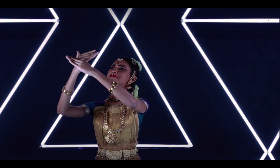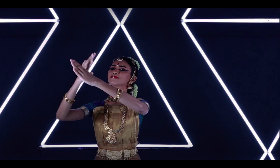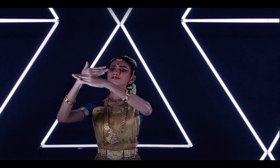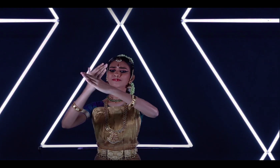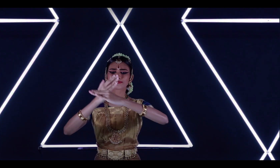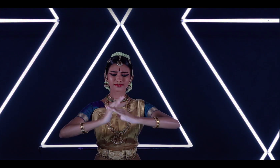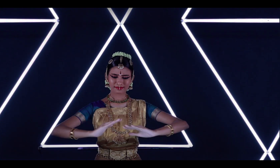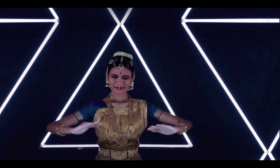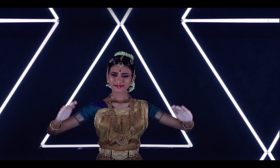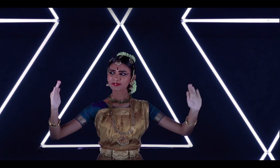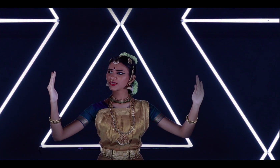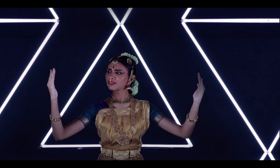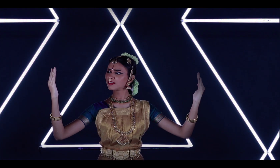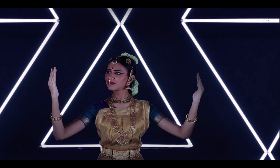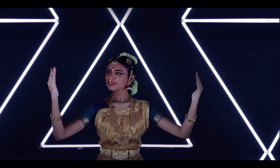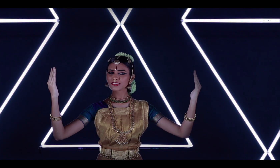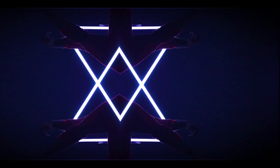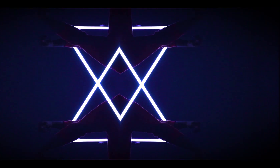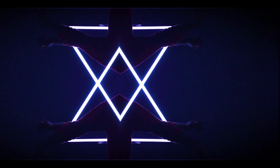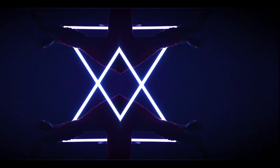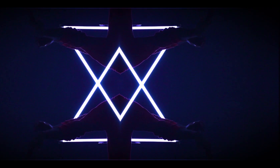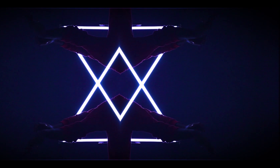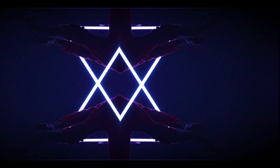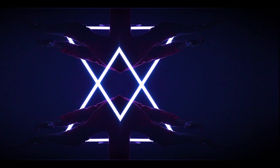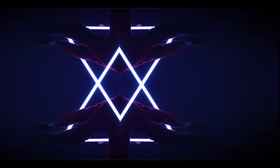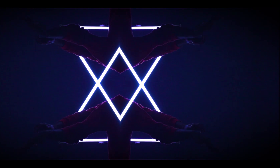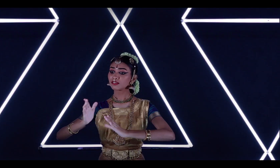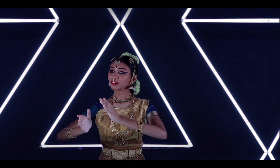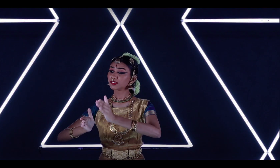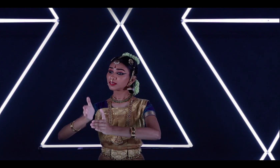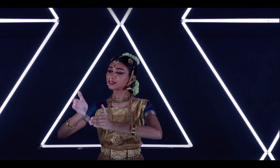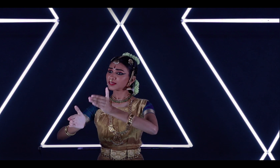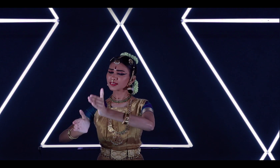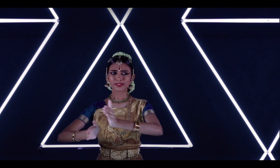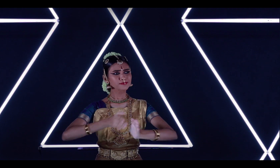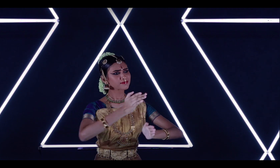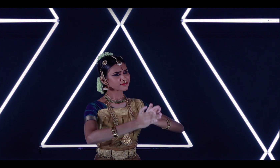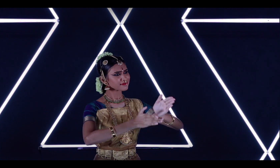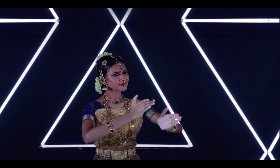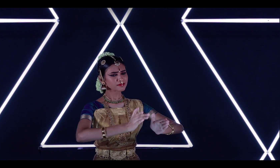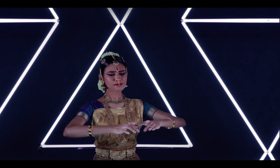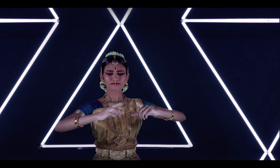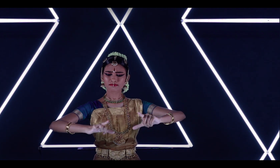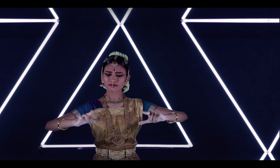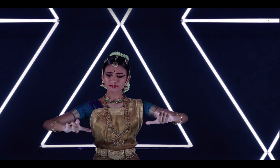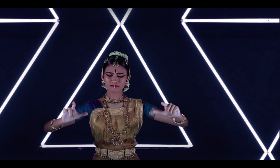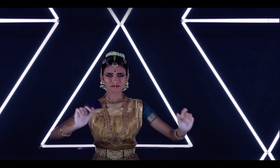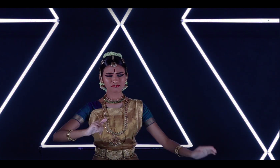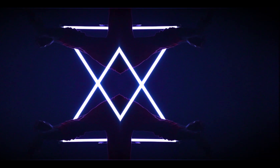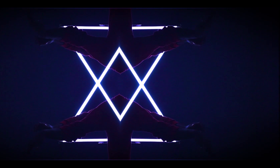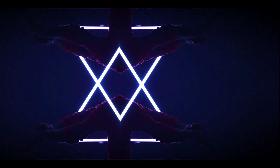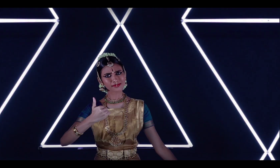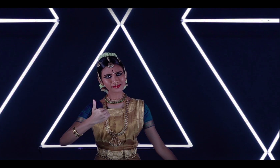What language does a bird's wings speak in?